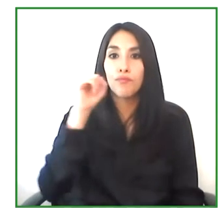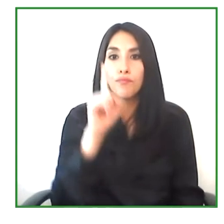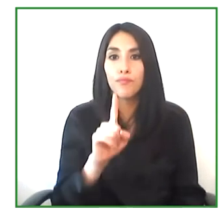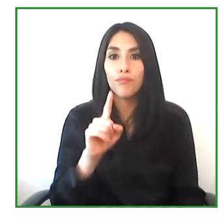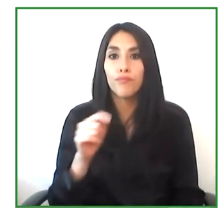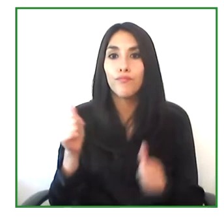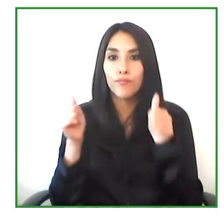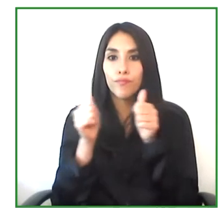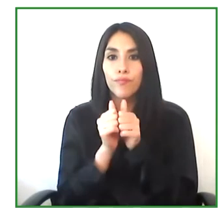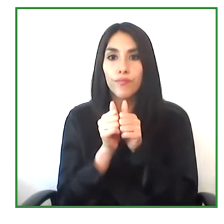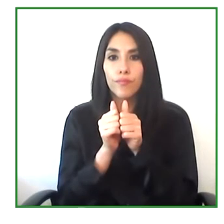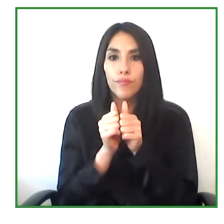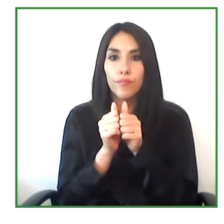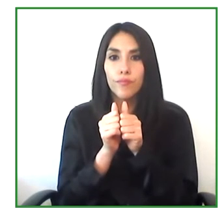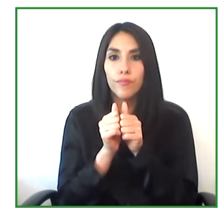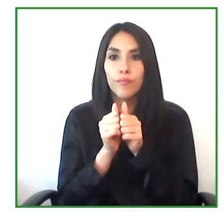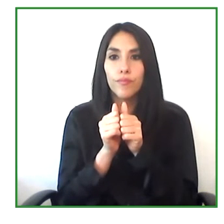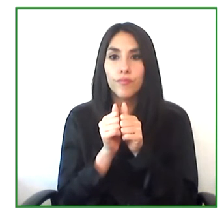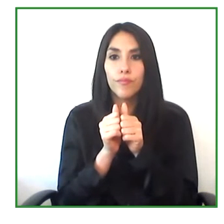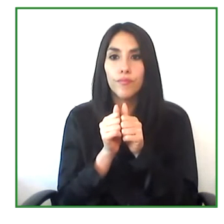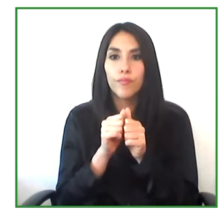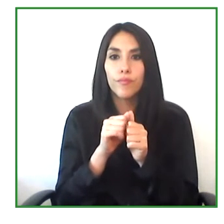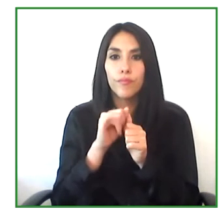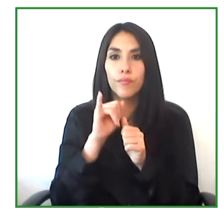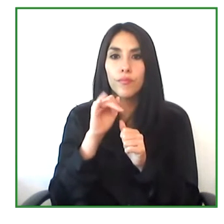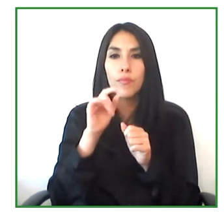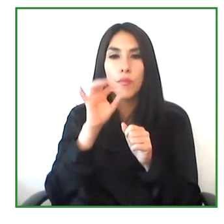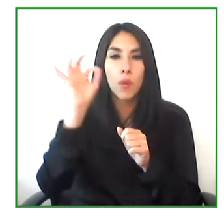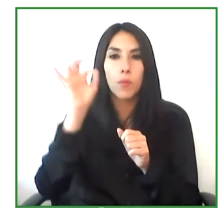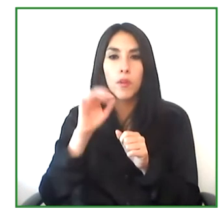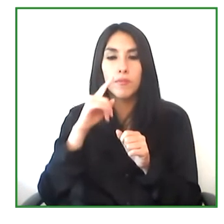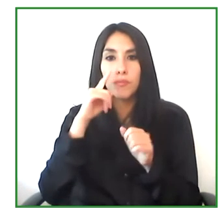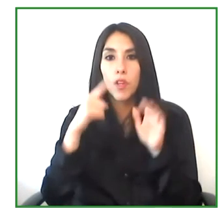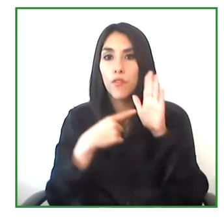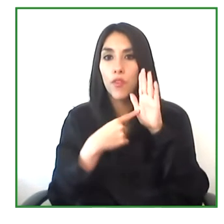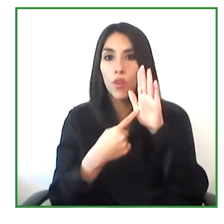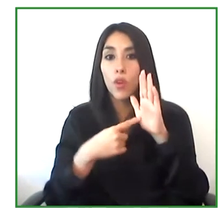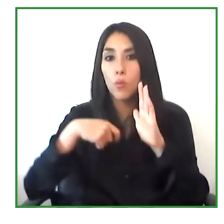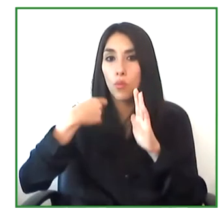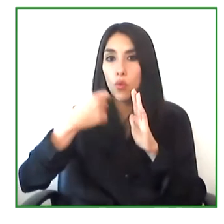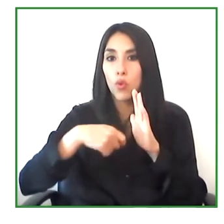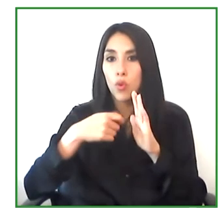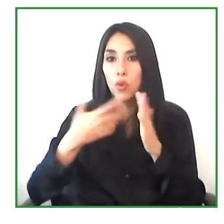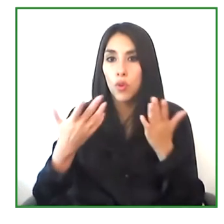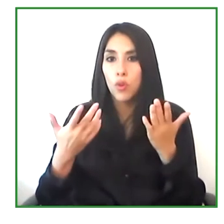So that she can tell us about how they're measuring the impact of their project. She is the Coordination